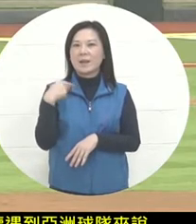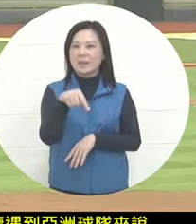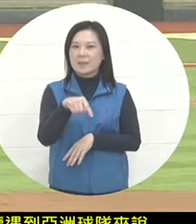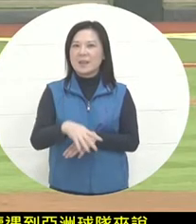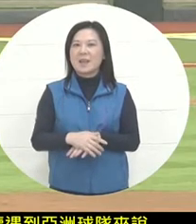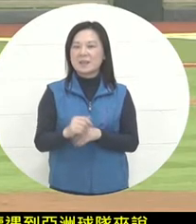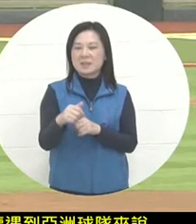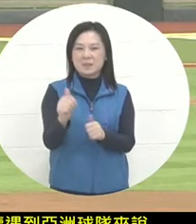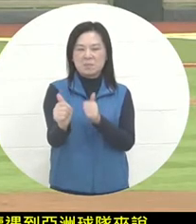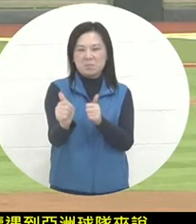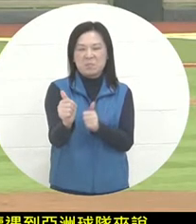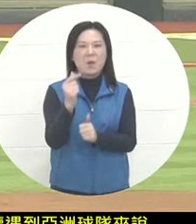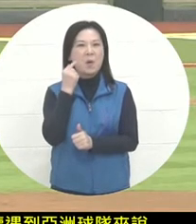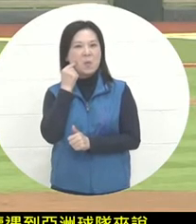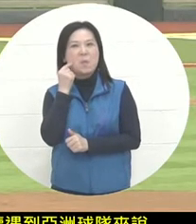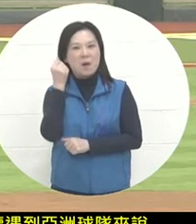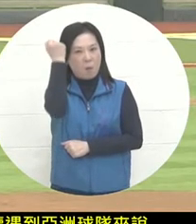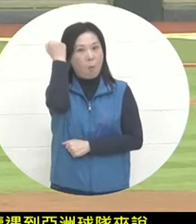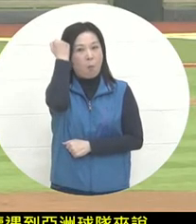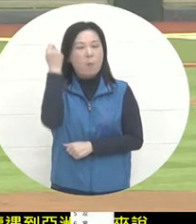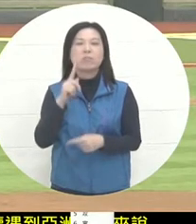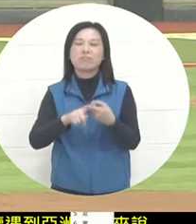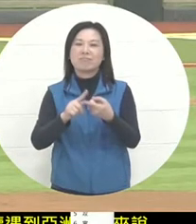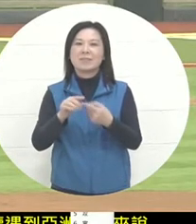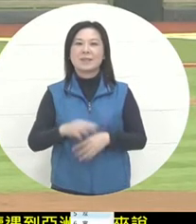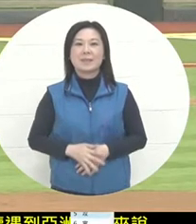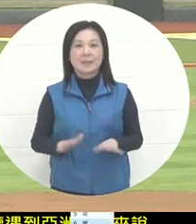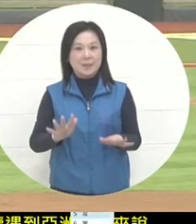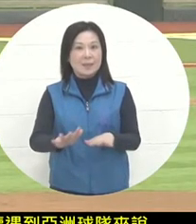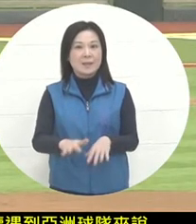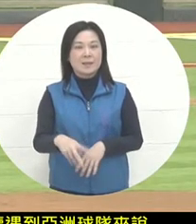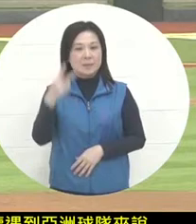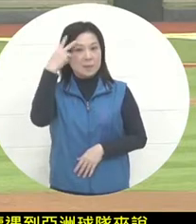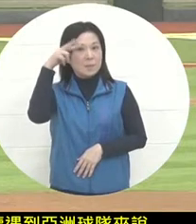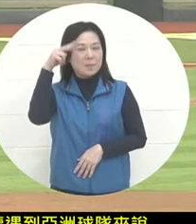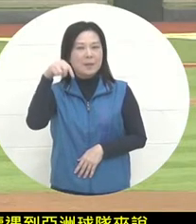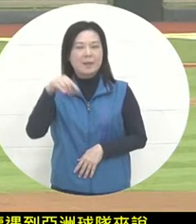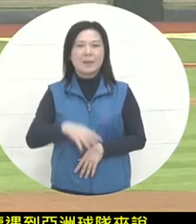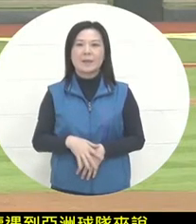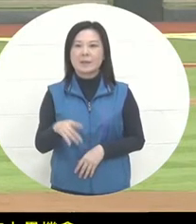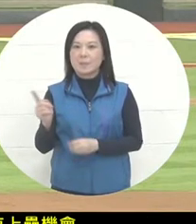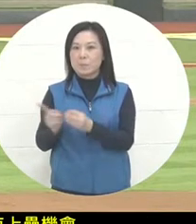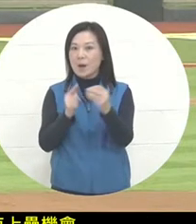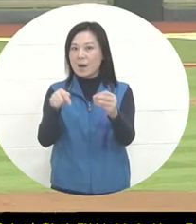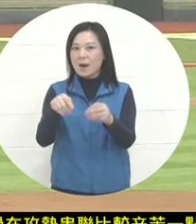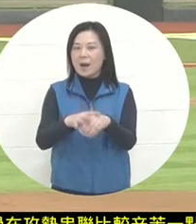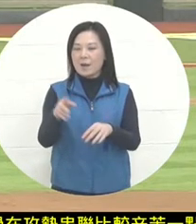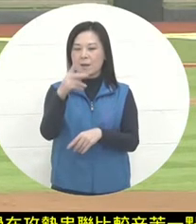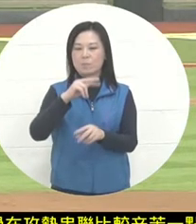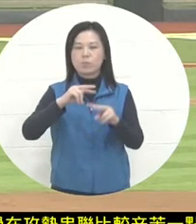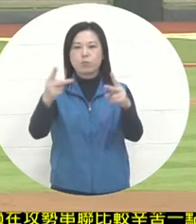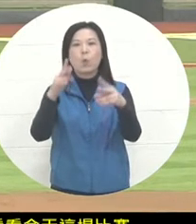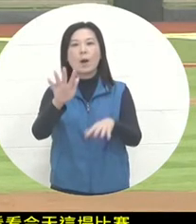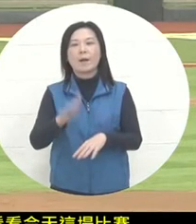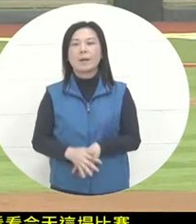Look at today's game, the Mexican team is the first. They arranged a starting sequence that made a little difference today. The first batsman is Hegarida.